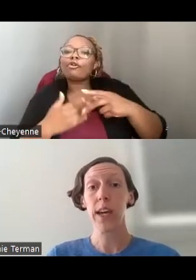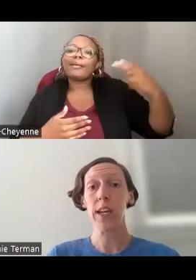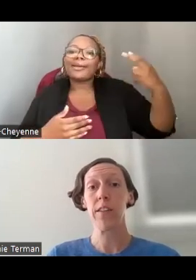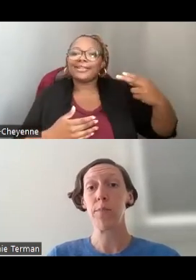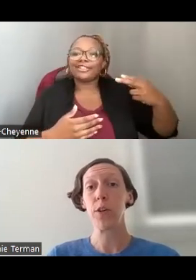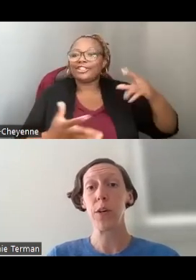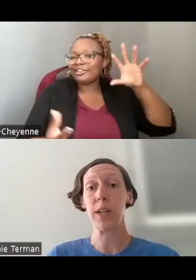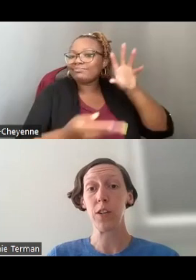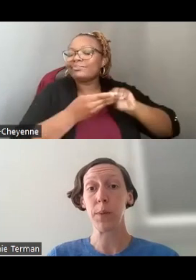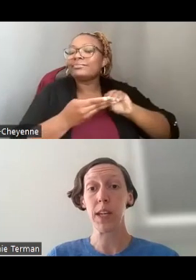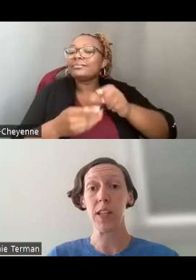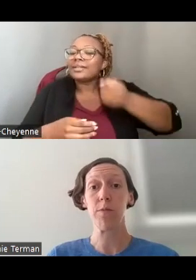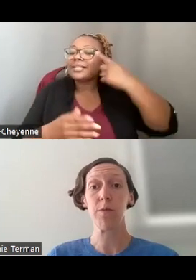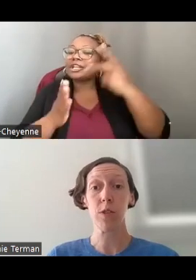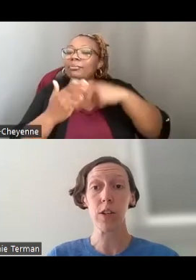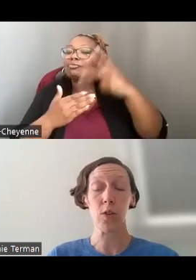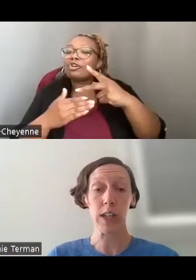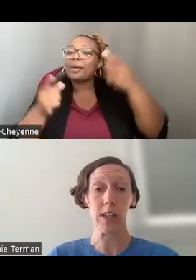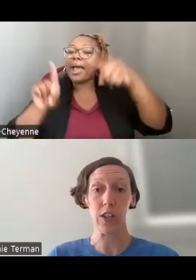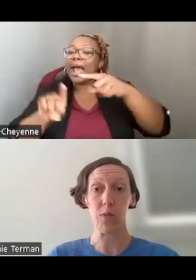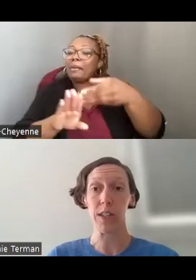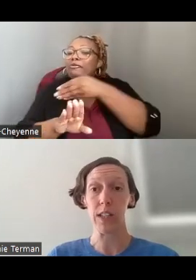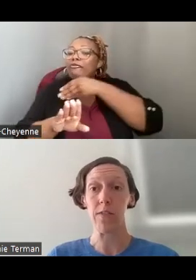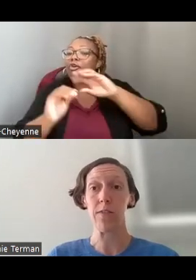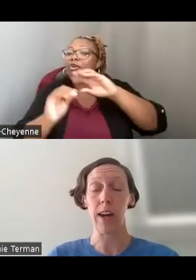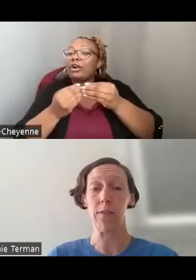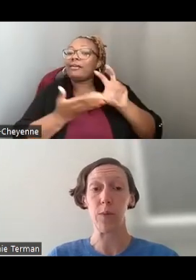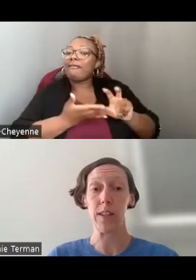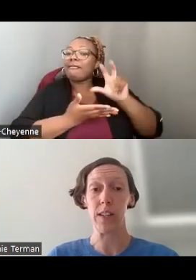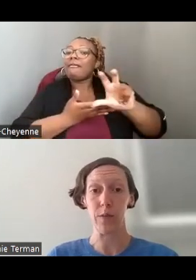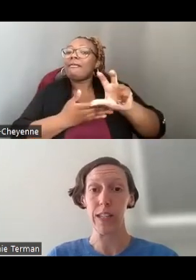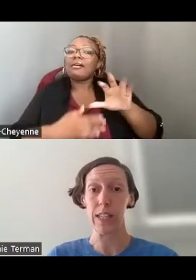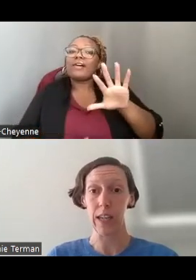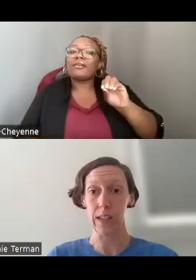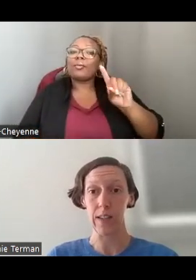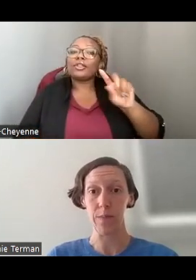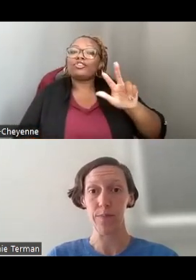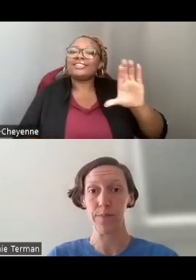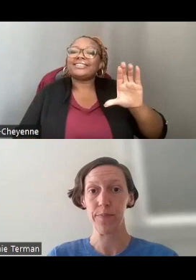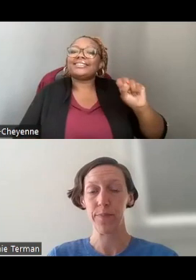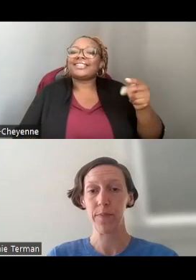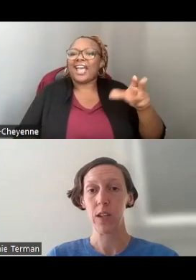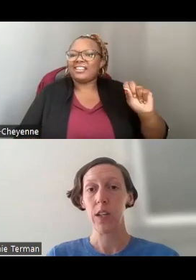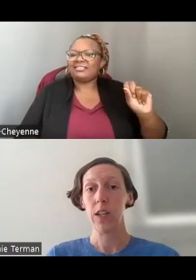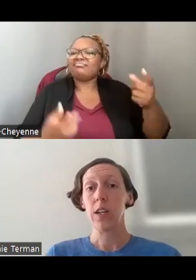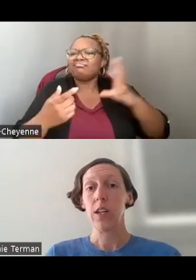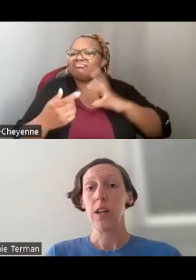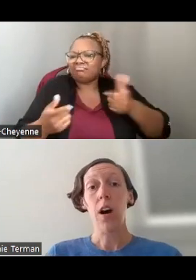IF PROGRAMMING TOOK PLACE BEFORE YOUR ORGANIZATION RECEIVED 501C3 STATUS.